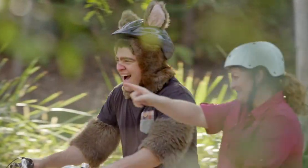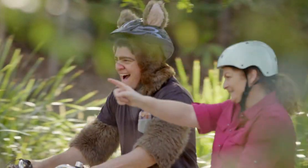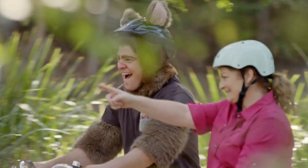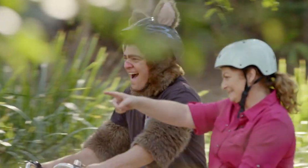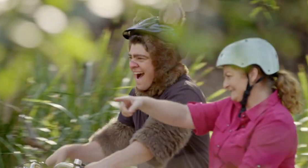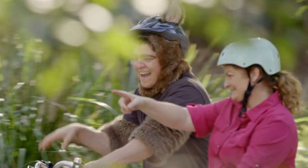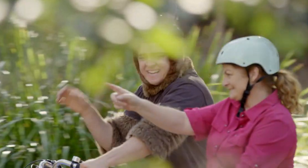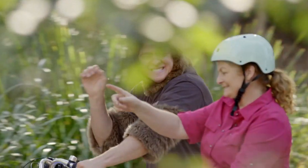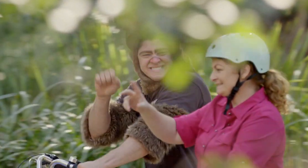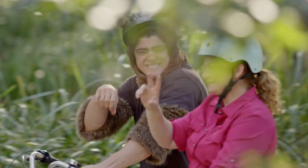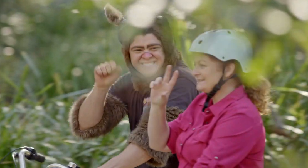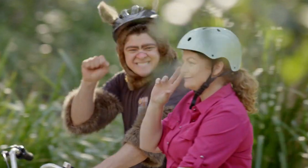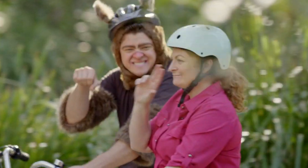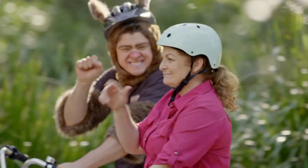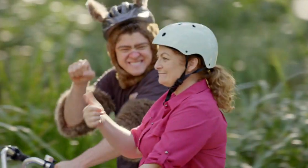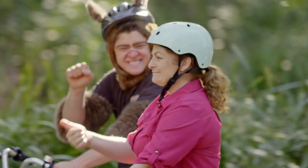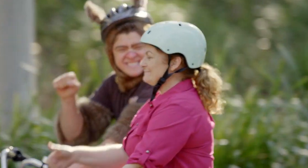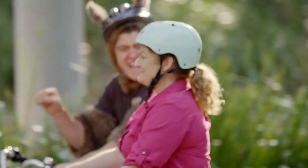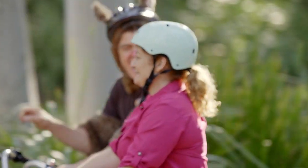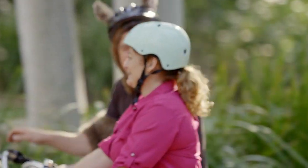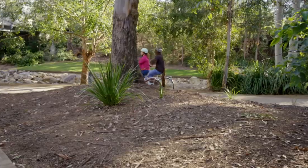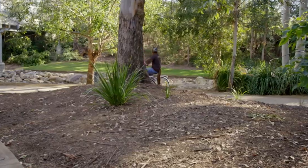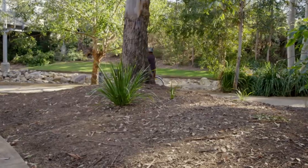Oh, look! It looks great! Yeah!